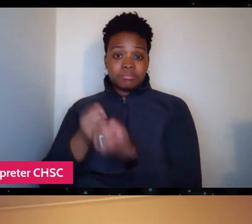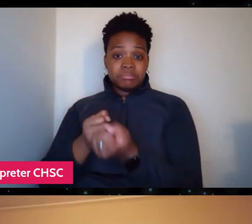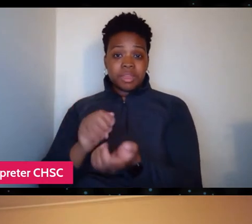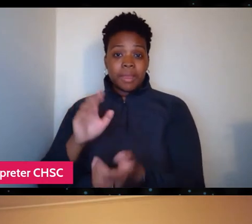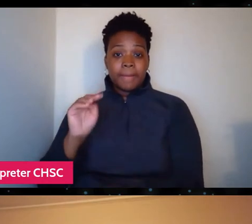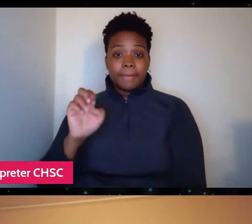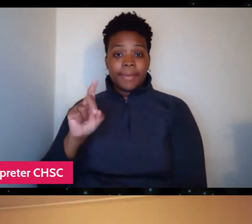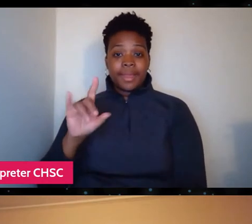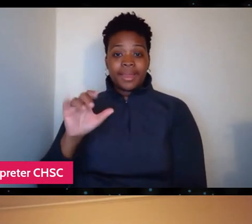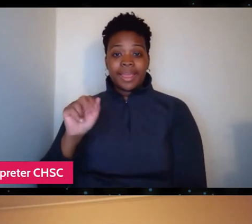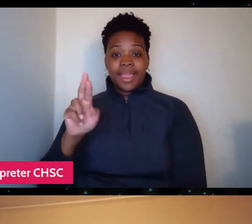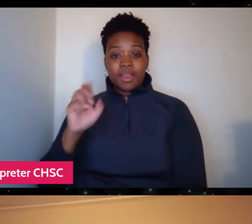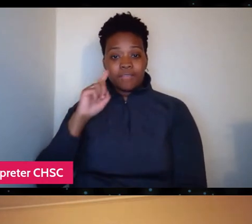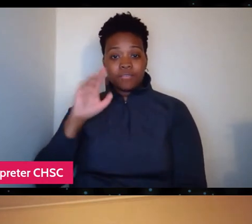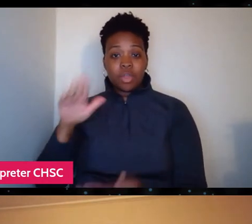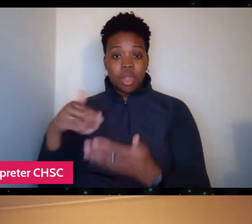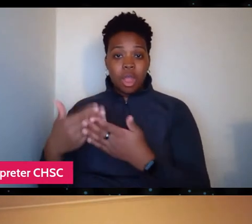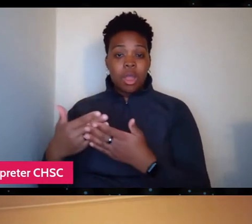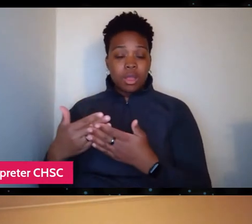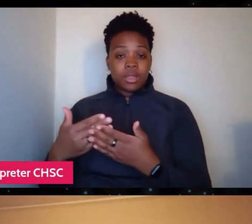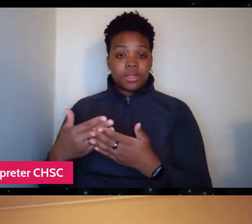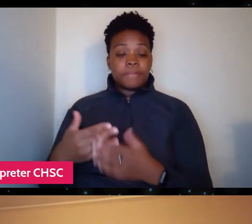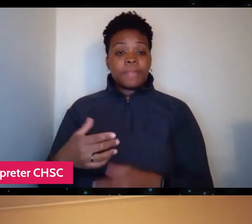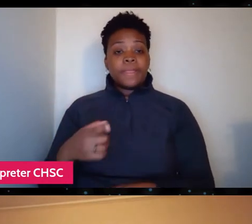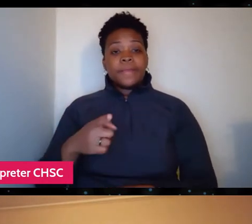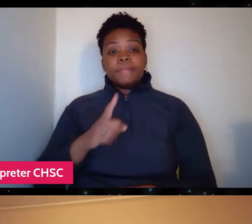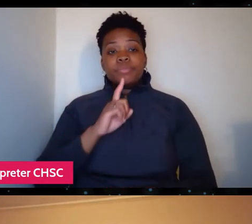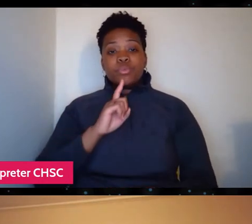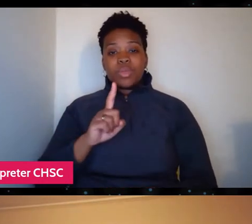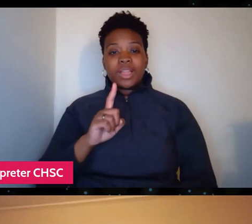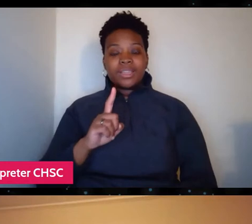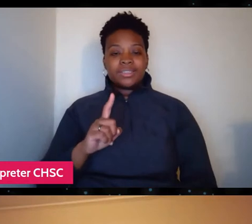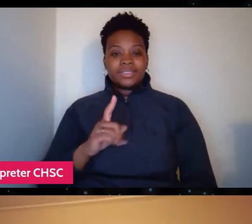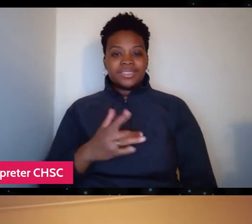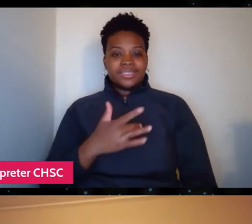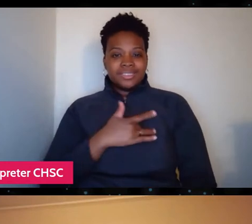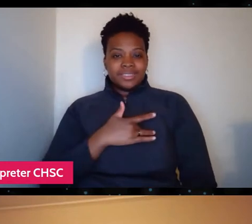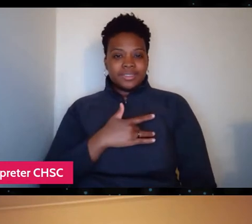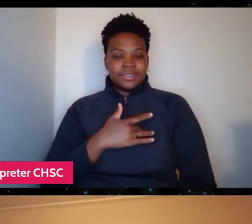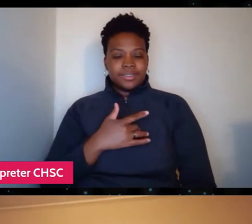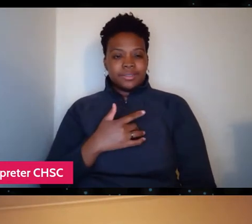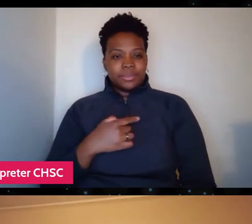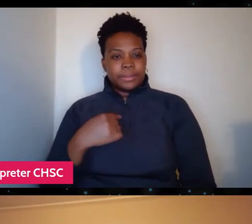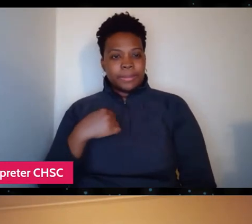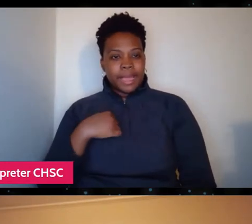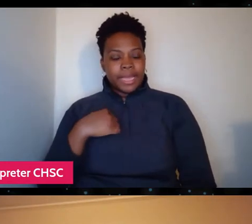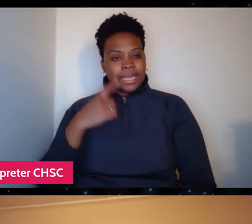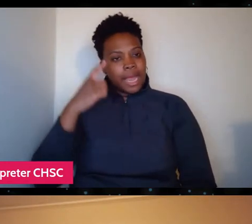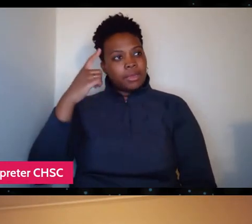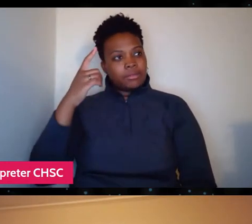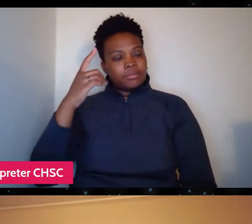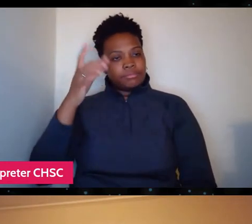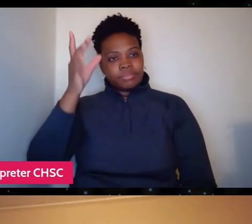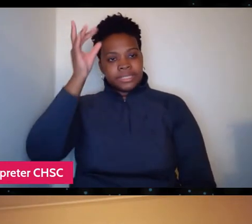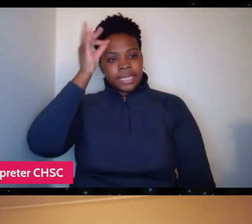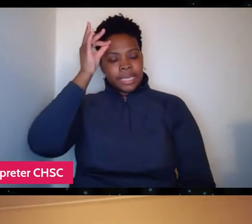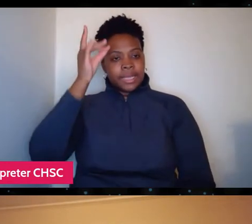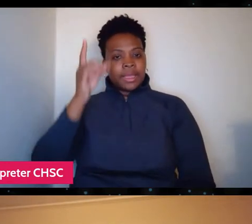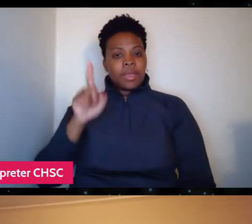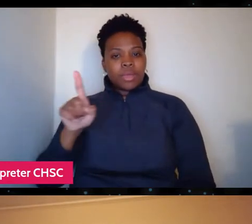which didn't make it into the film, and the thing that really sticks with me is that we asked him what was it about Stan